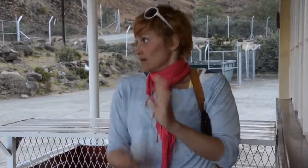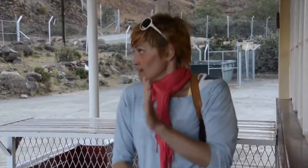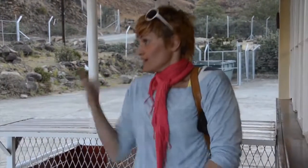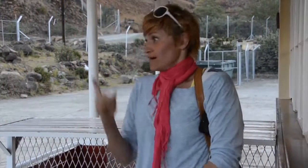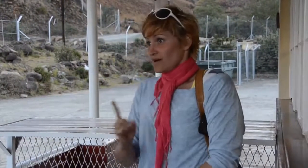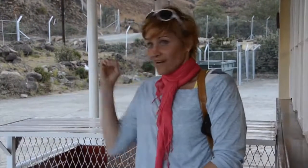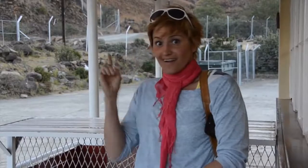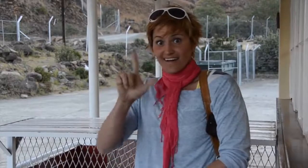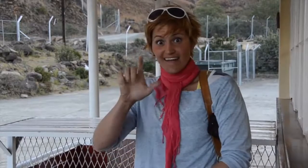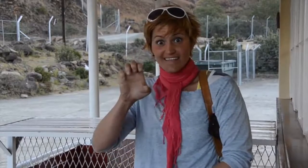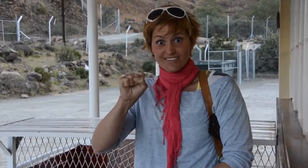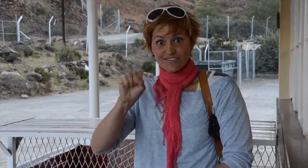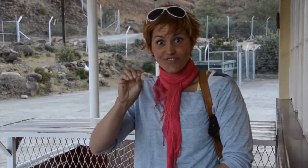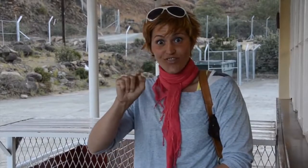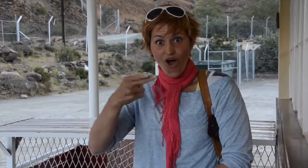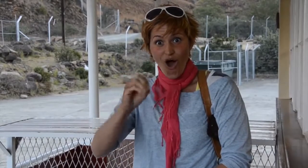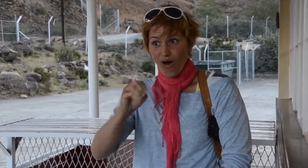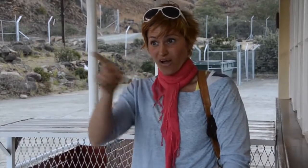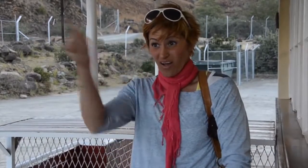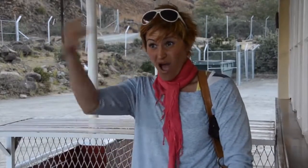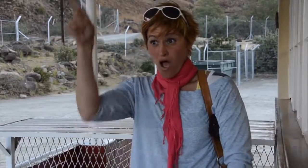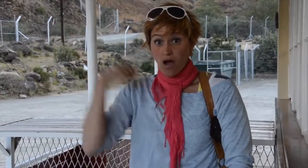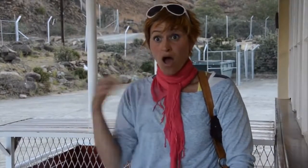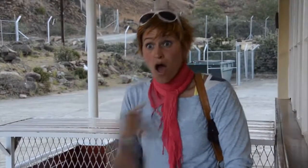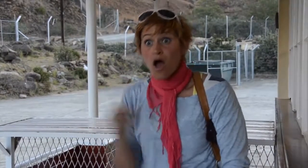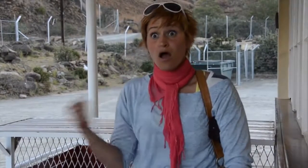getting the passport stamp to enter into Lesotho,